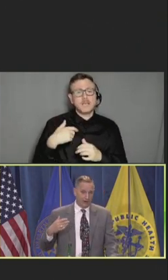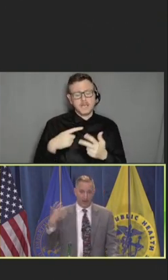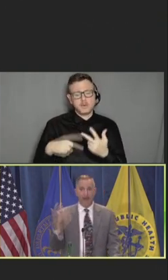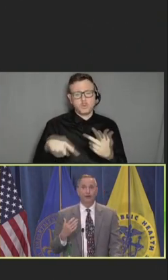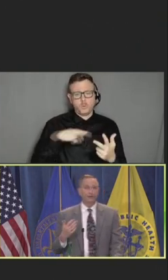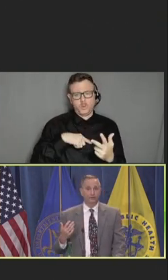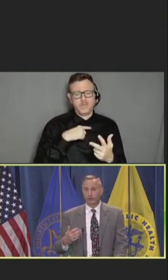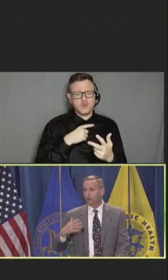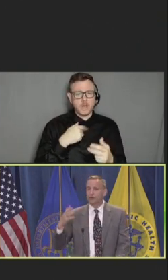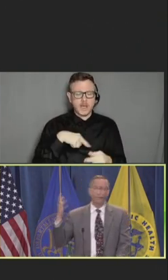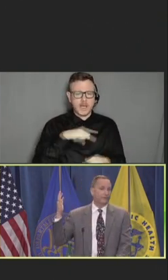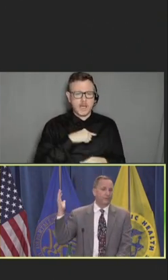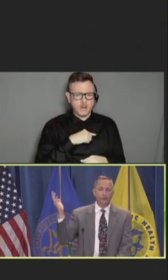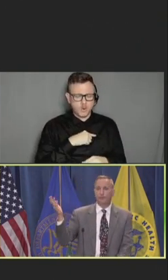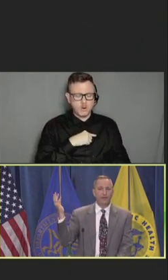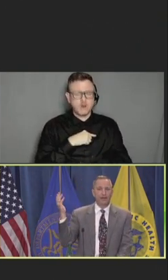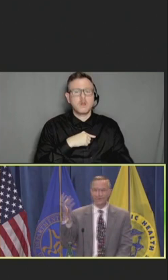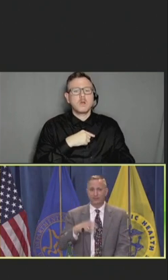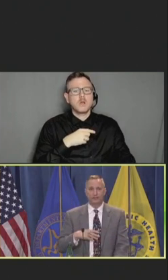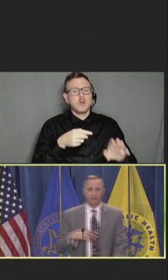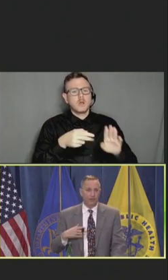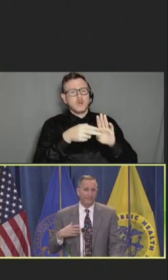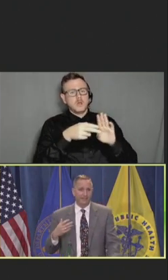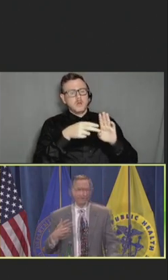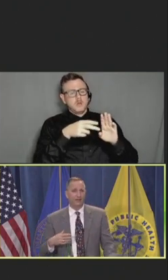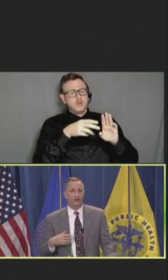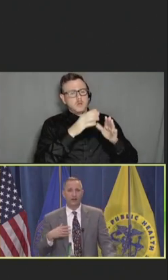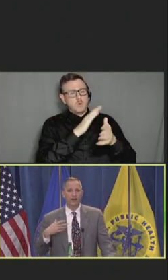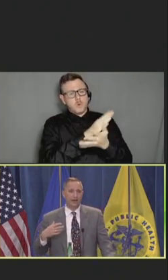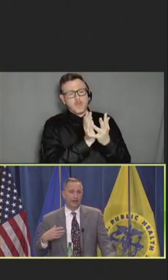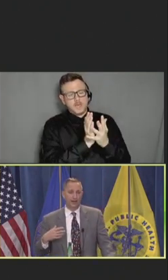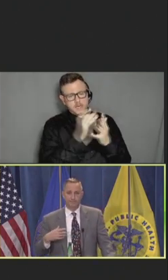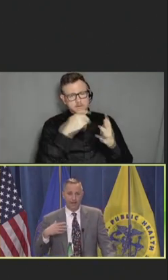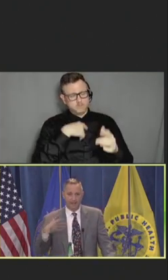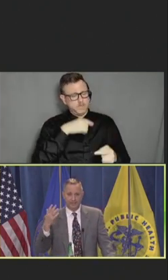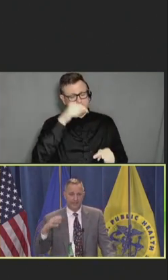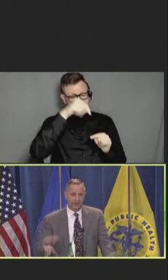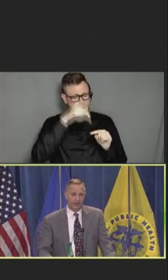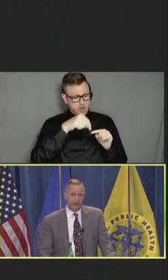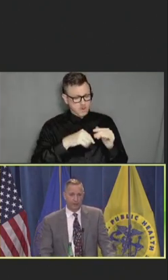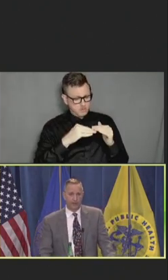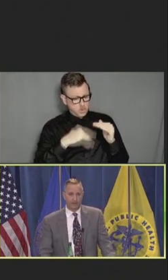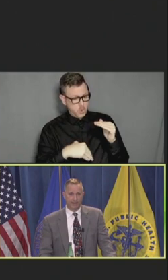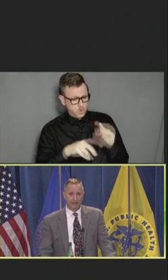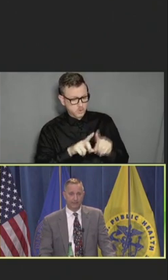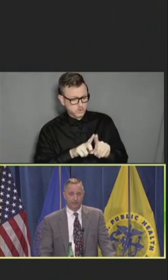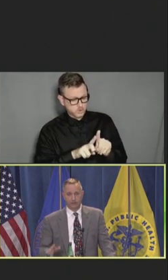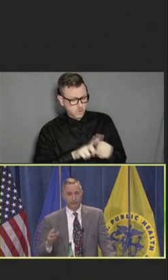Our aggregate score on Google went from 4.8 down to less than a star as it did on other rating platforms including Yelp.